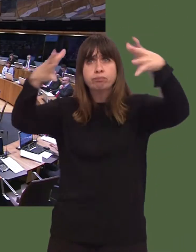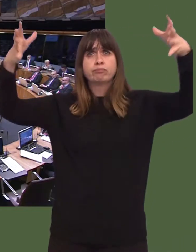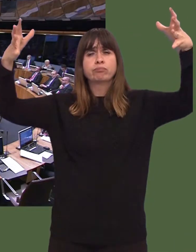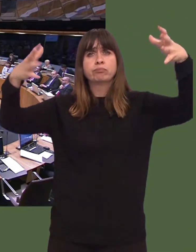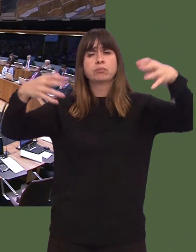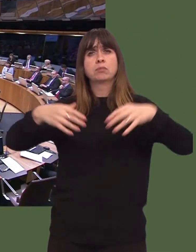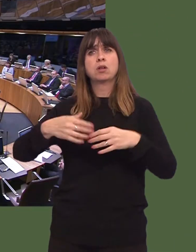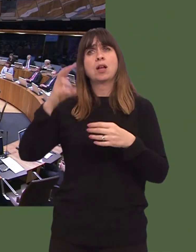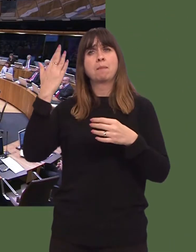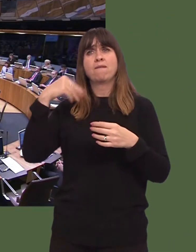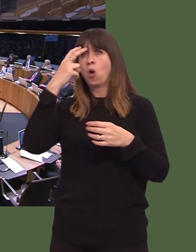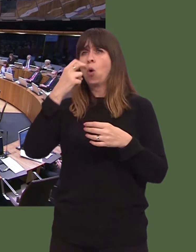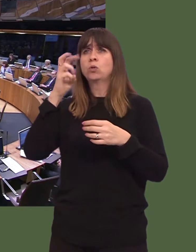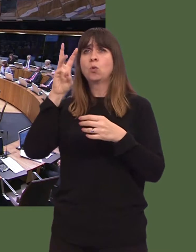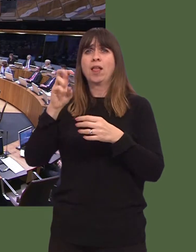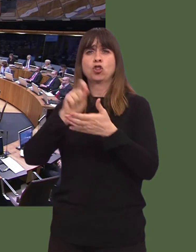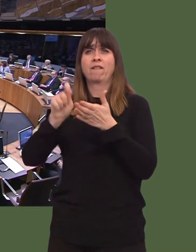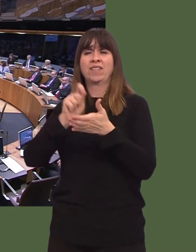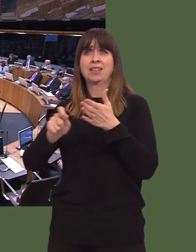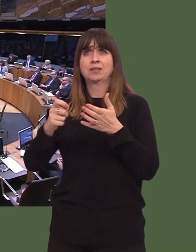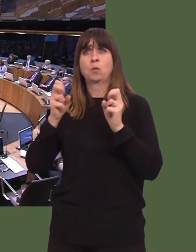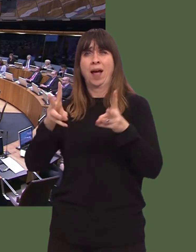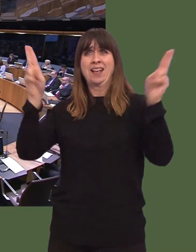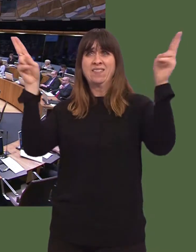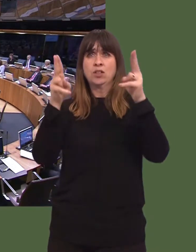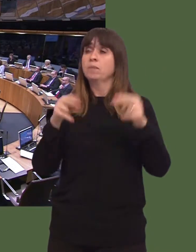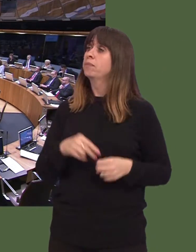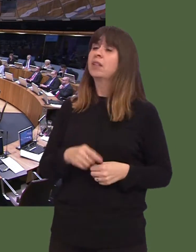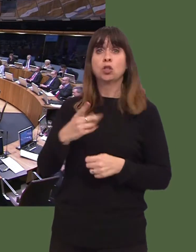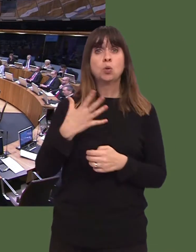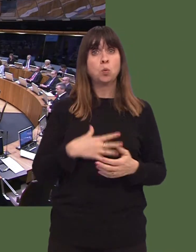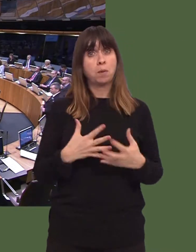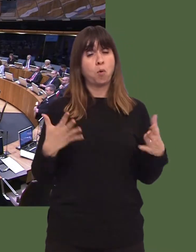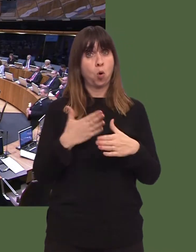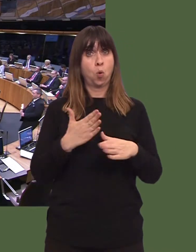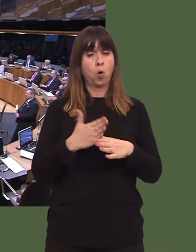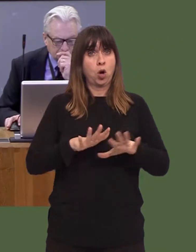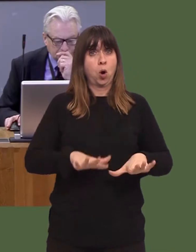Darren Millar: First Minister, if we want to have more people working closer to home, then what about homeworkers?